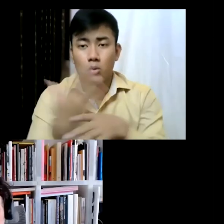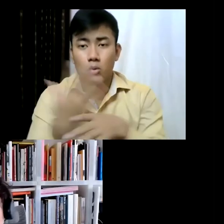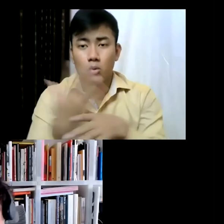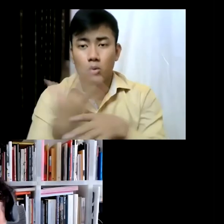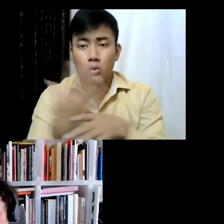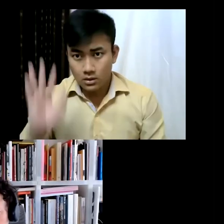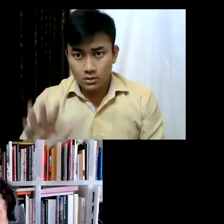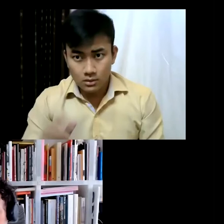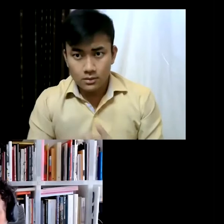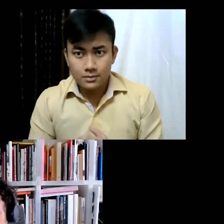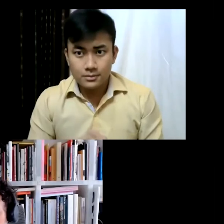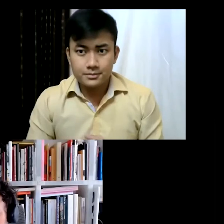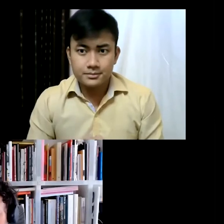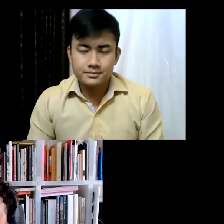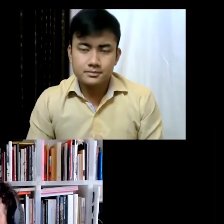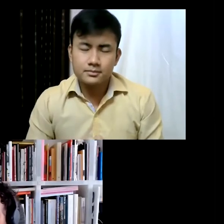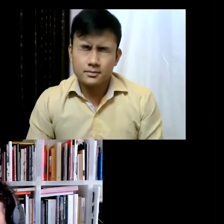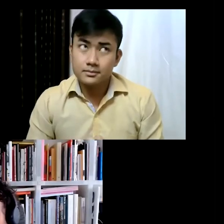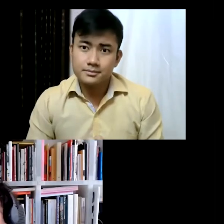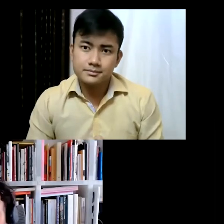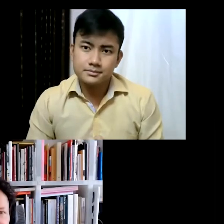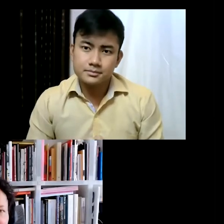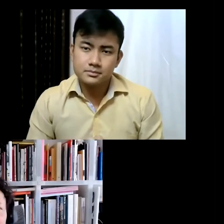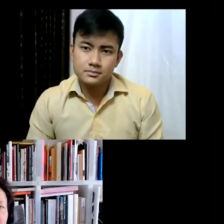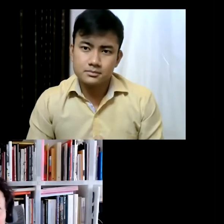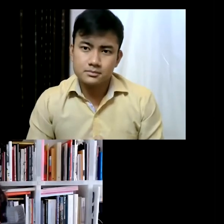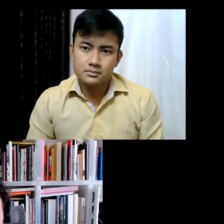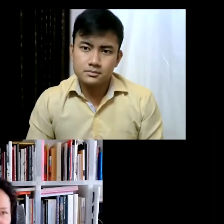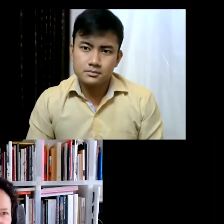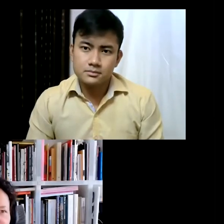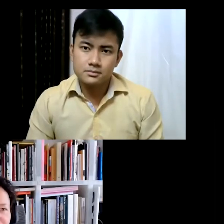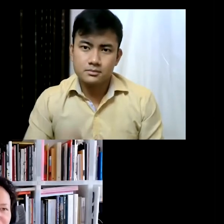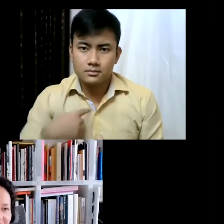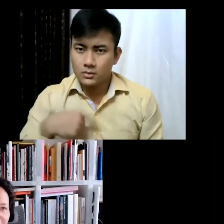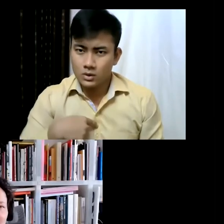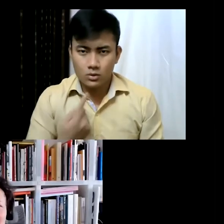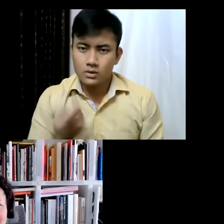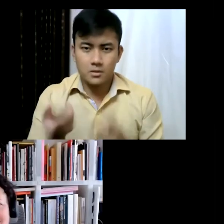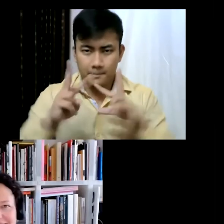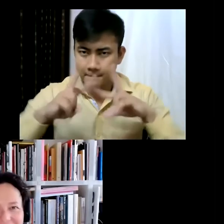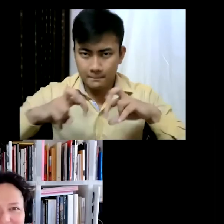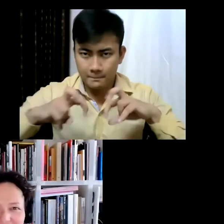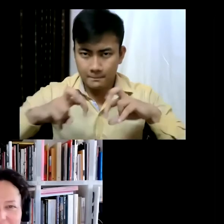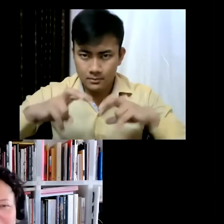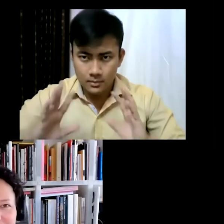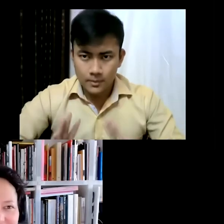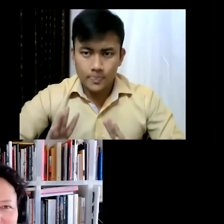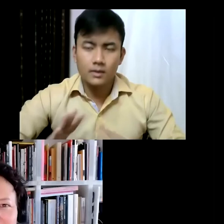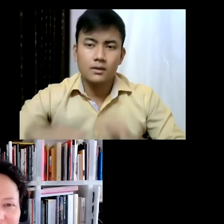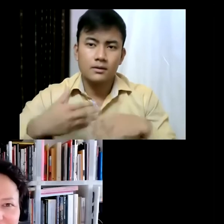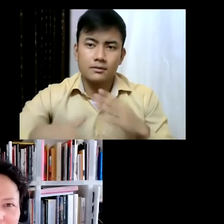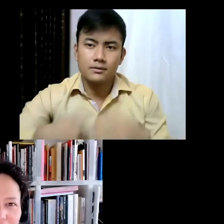And you know I do, I run my research, I always listen, I have a website... if something comes